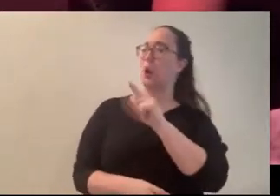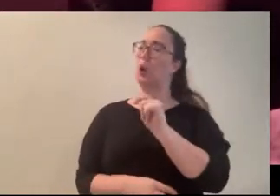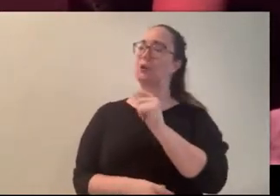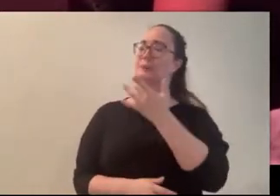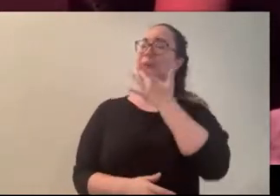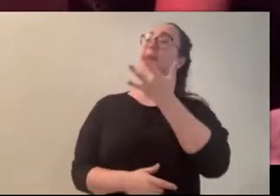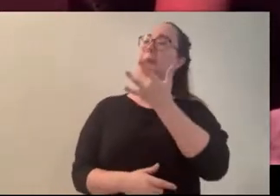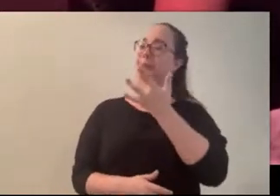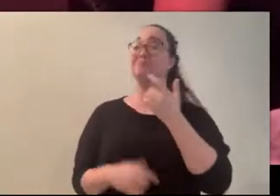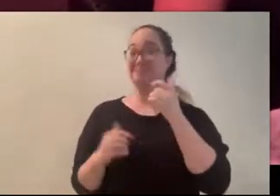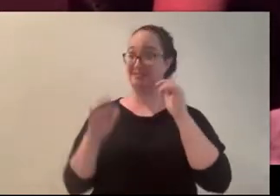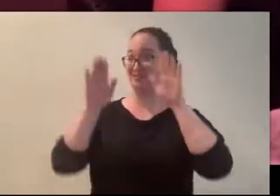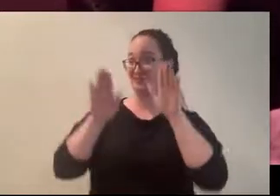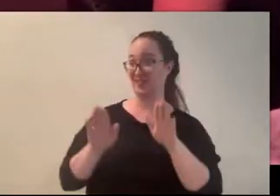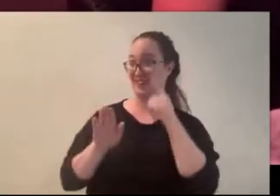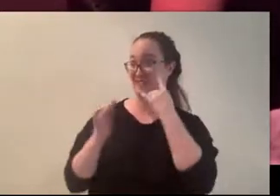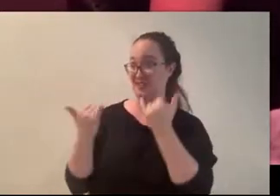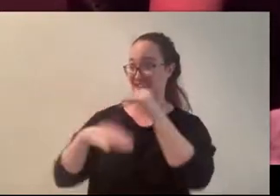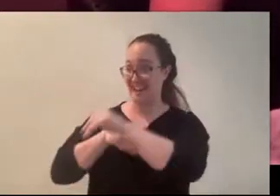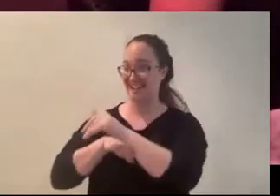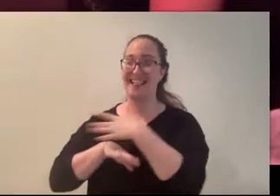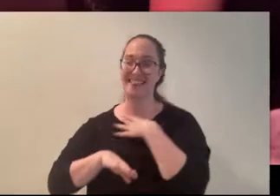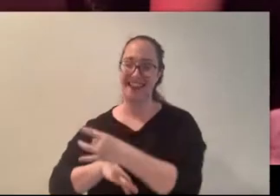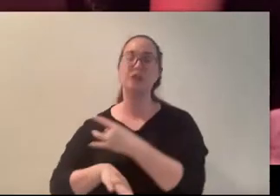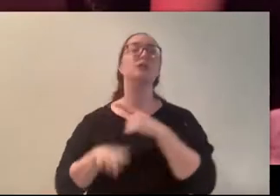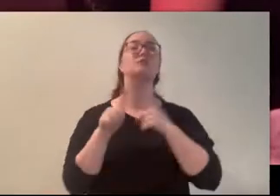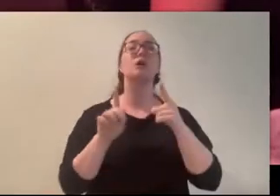tonight. The second thing is I would like to apologize. I think slenderman just came out